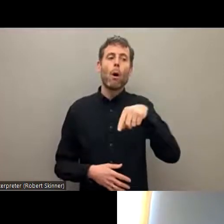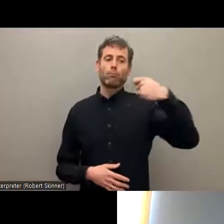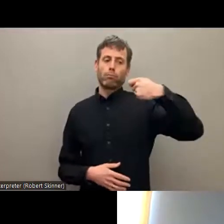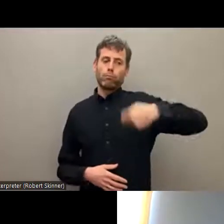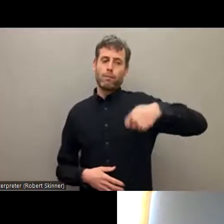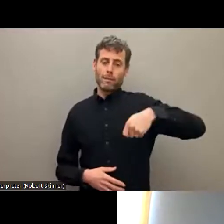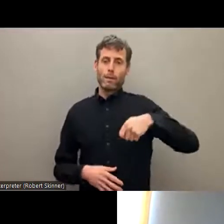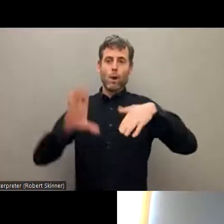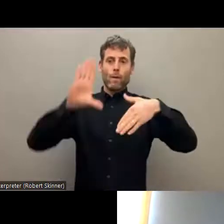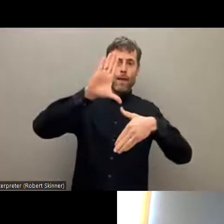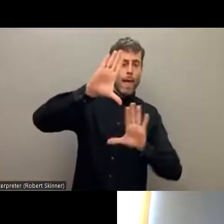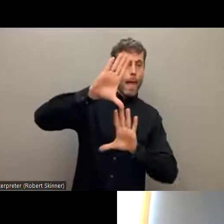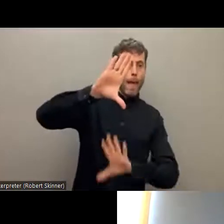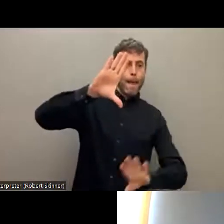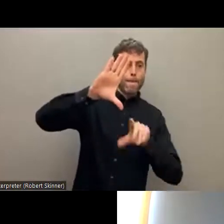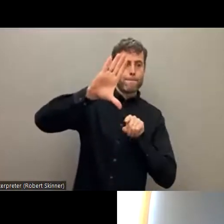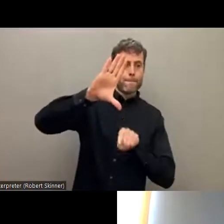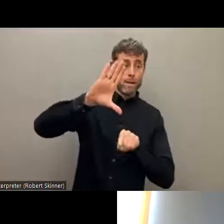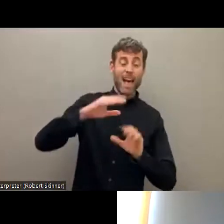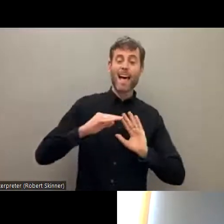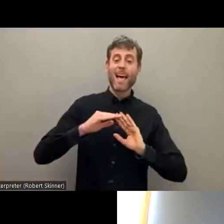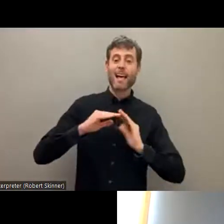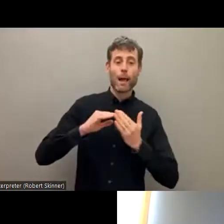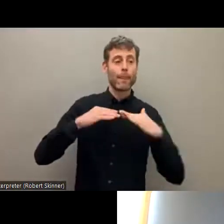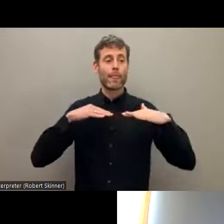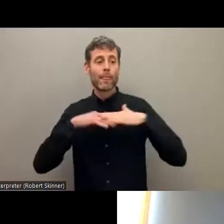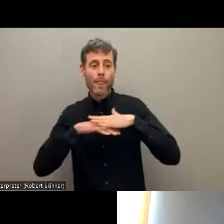of women with disabilities. She will be doing the closing remarks.